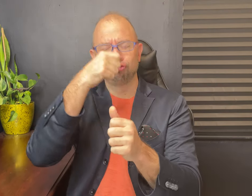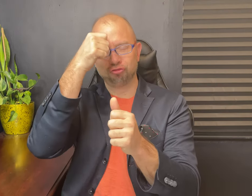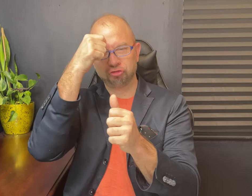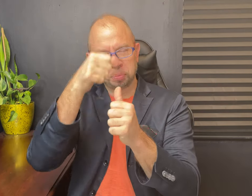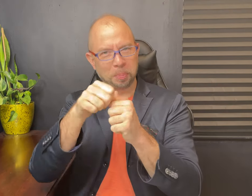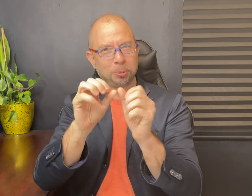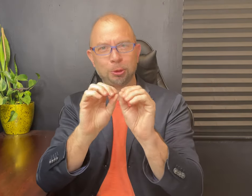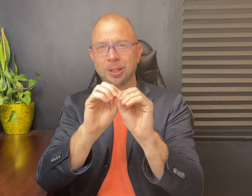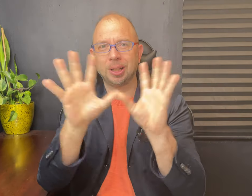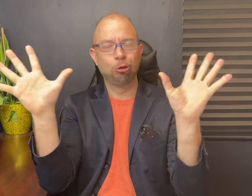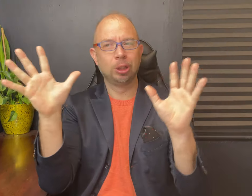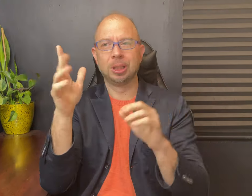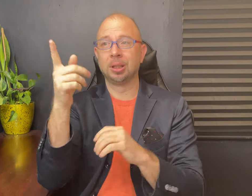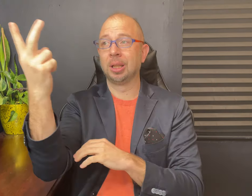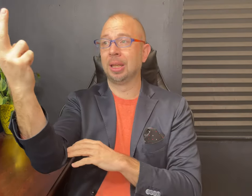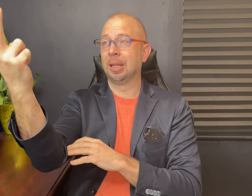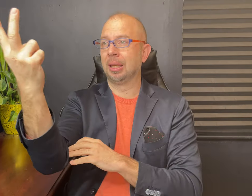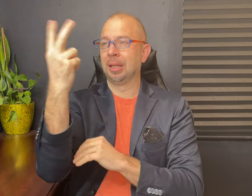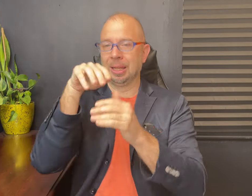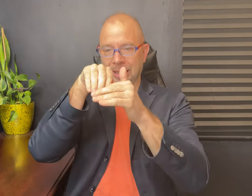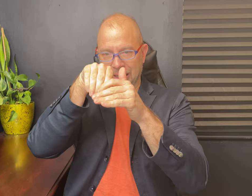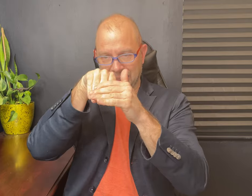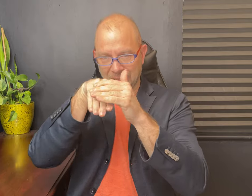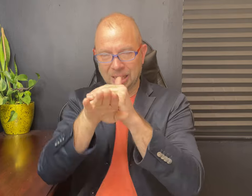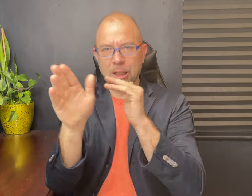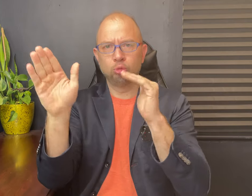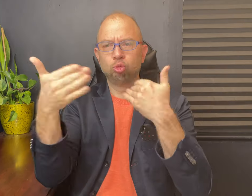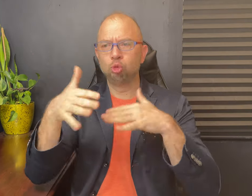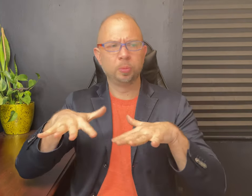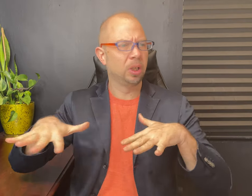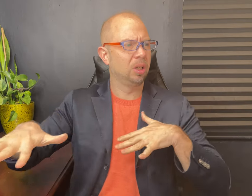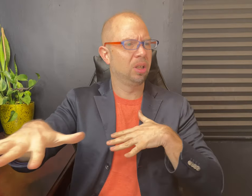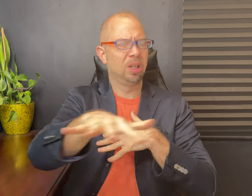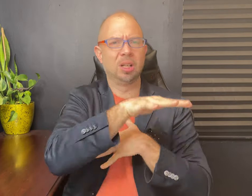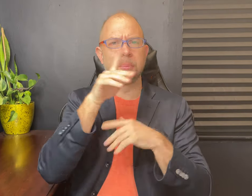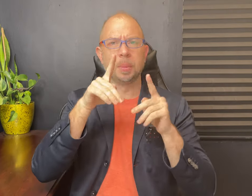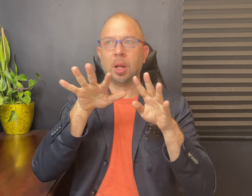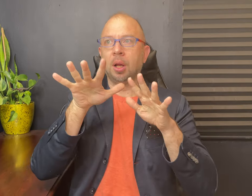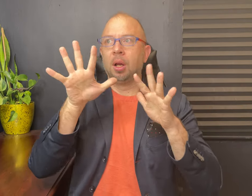and I remember very clearly when the two of them walked into the ballroom, you could immediately